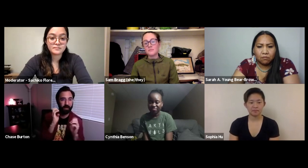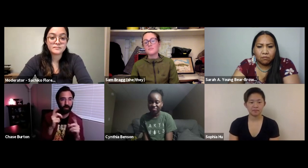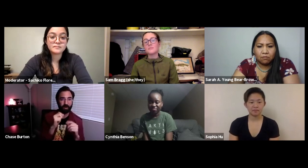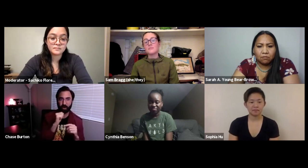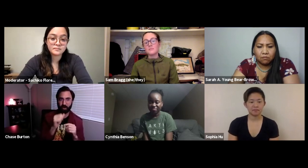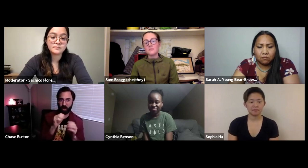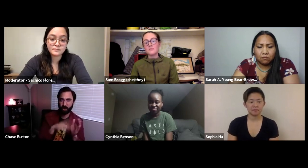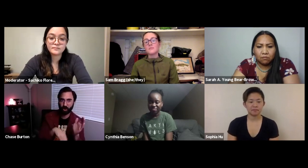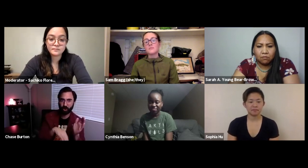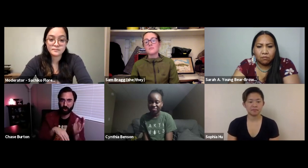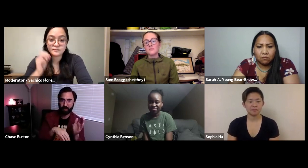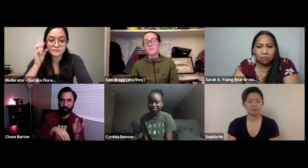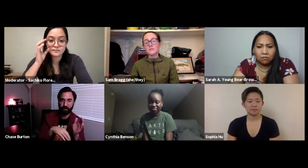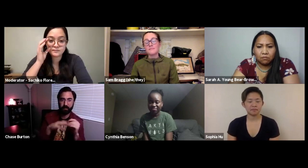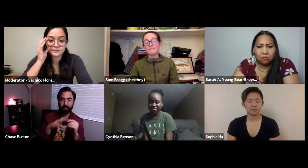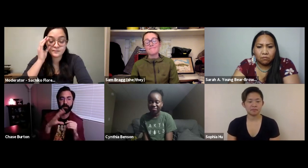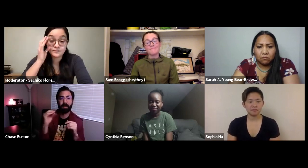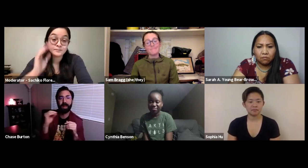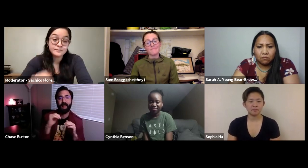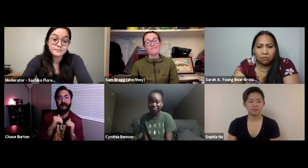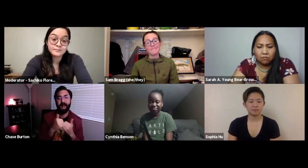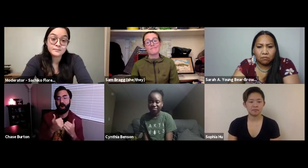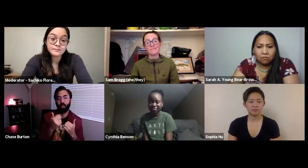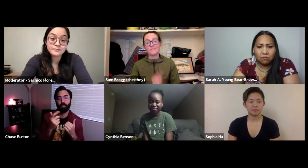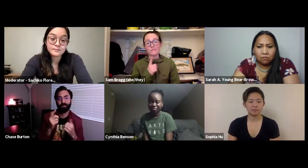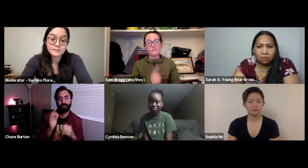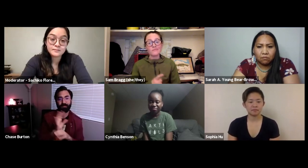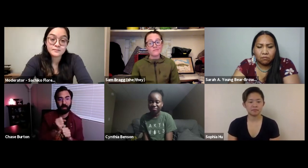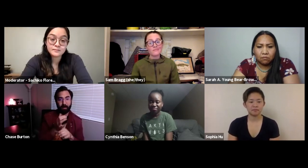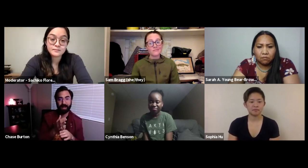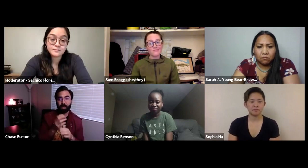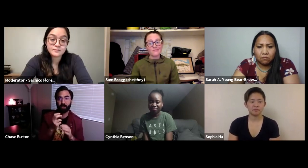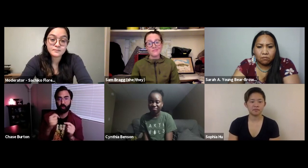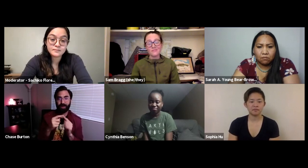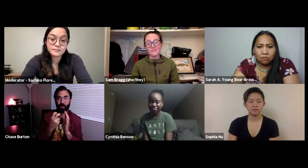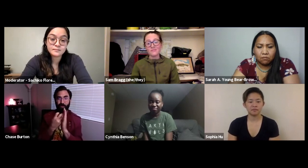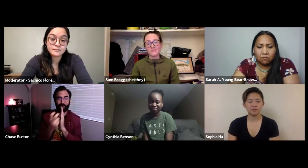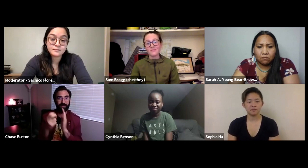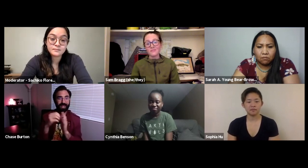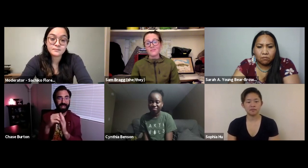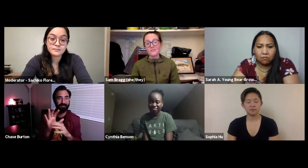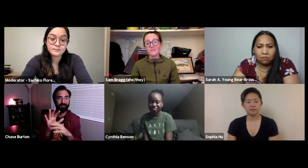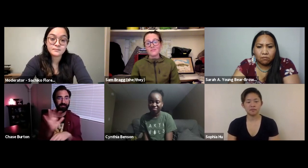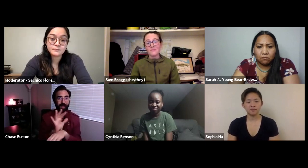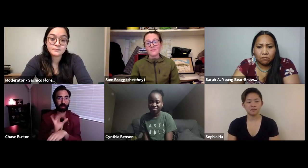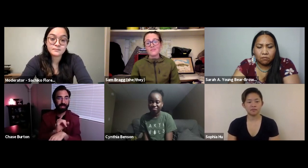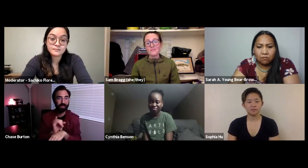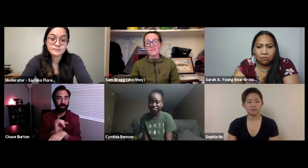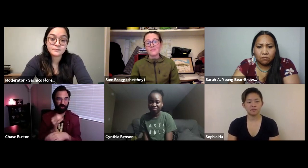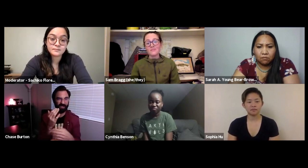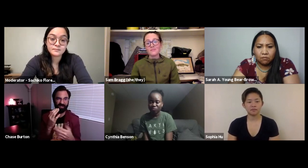about film education because you know films aren't cheap and so filmmakers try to get